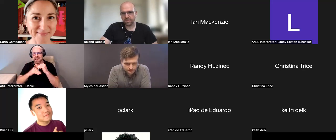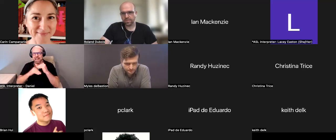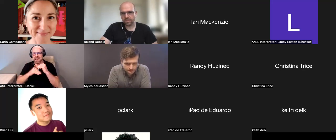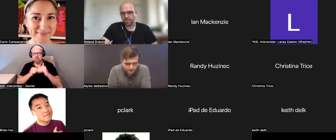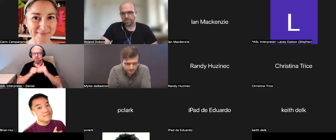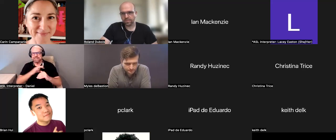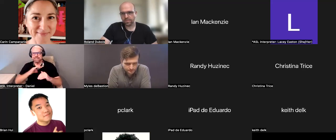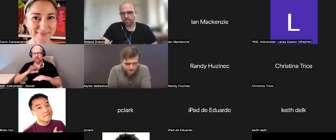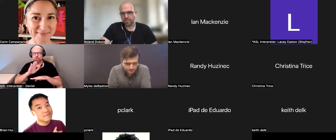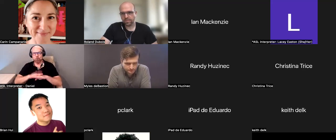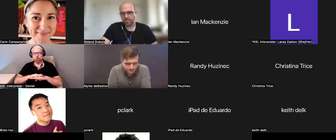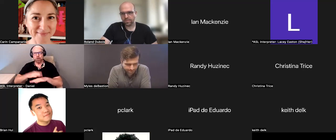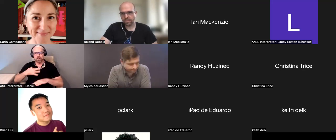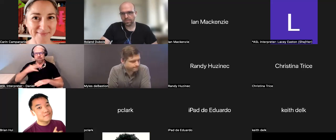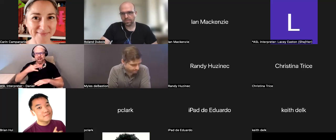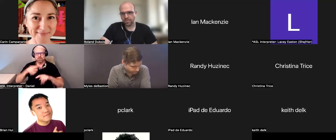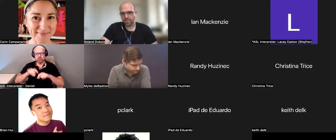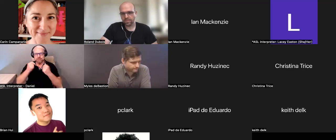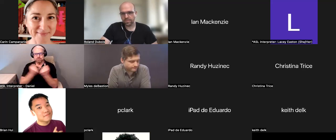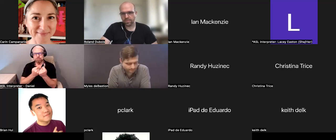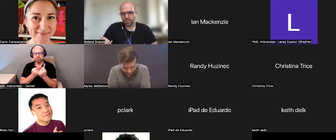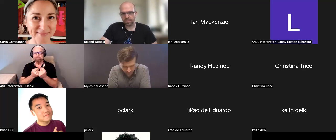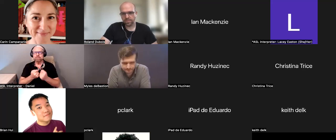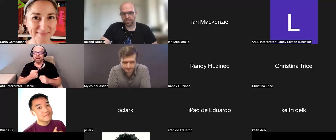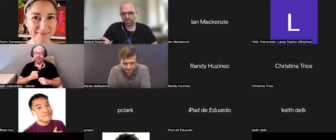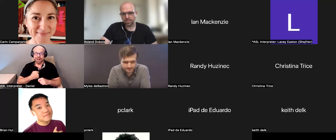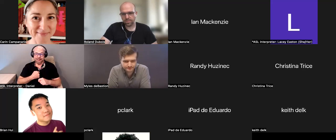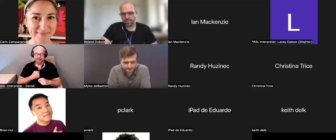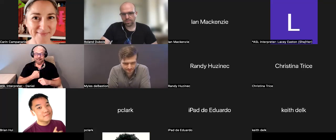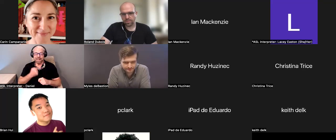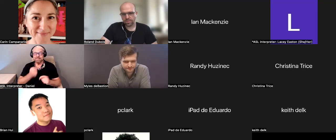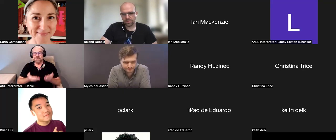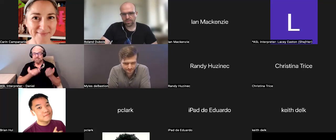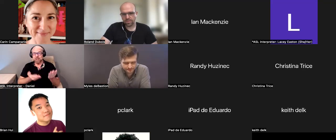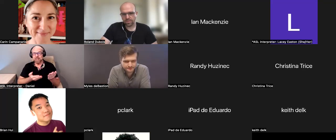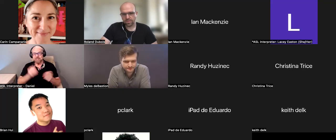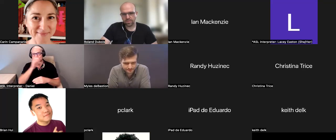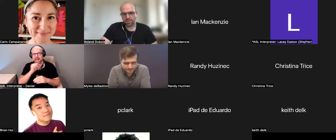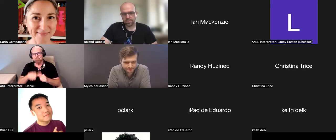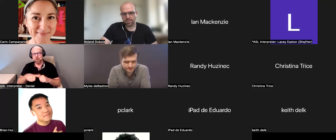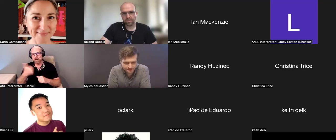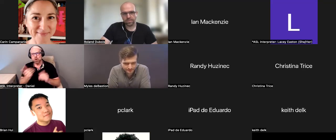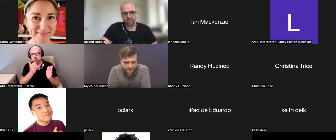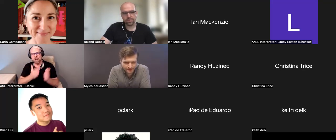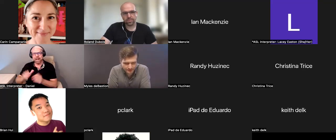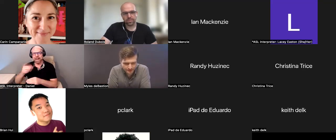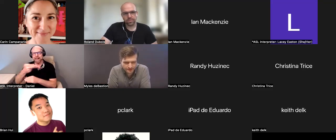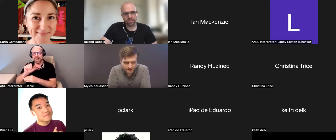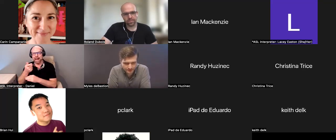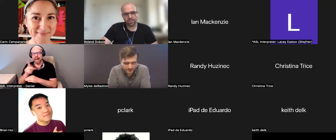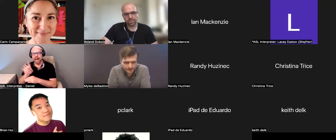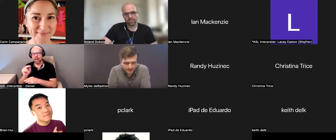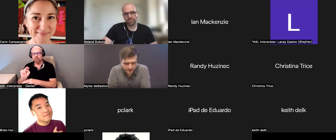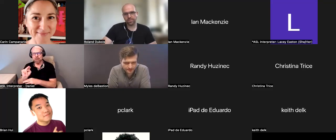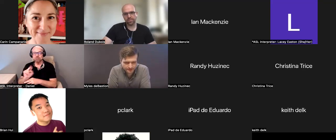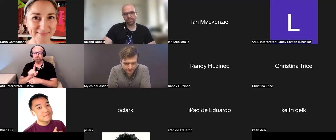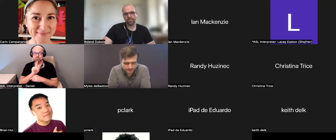team. So, I would suggest I guess to anyone else planning a Hackathon , especially for those like